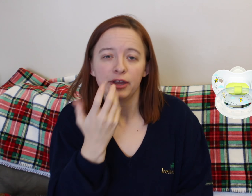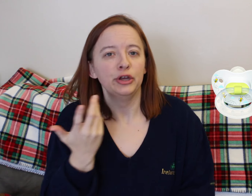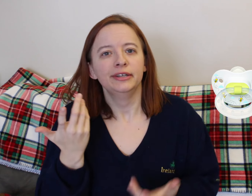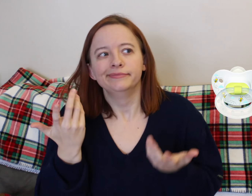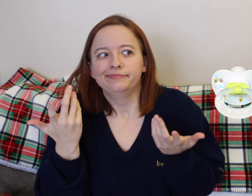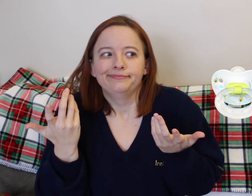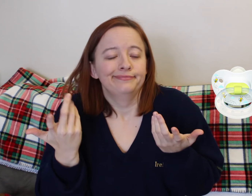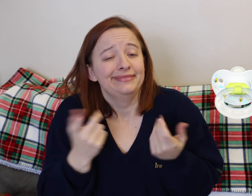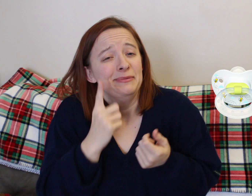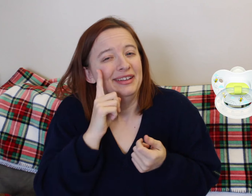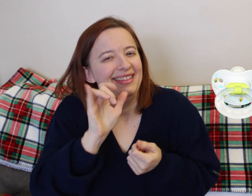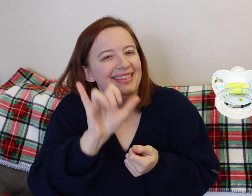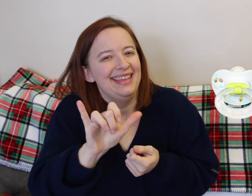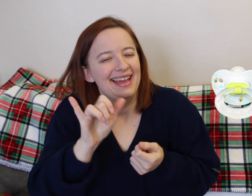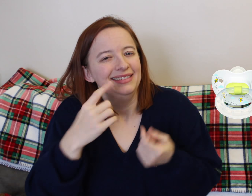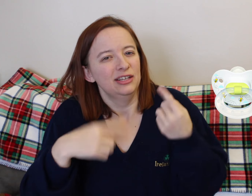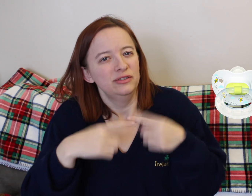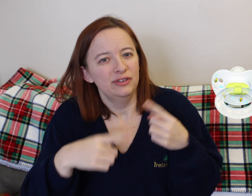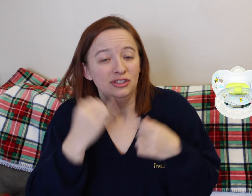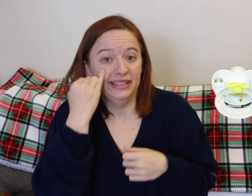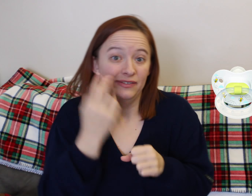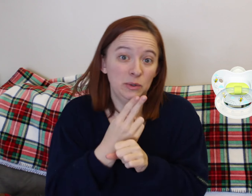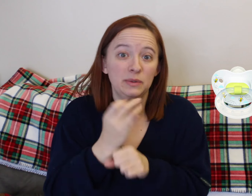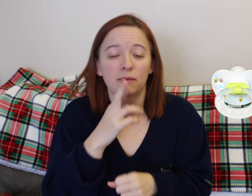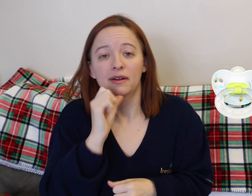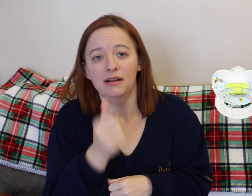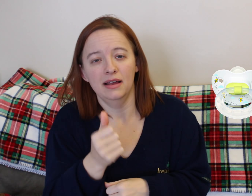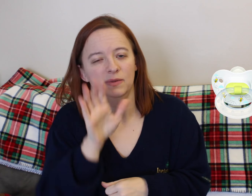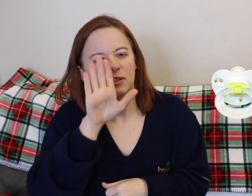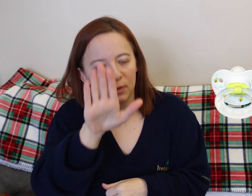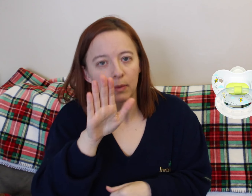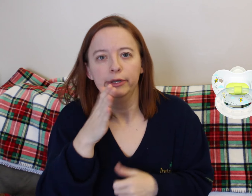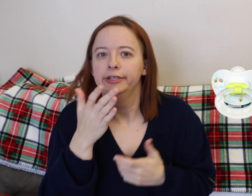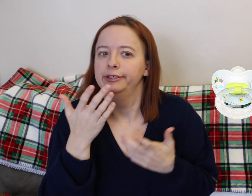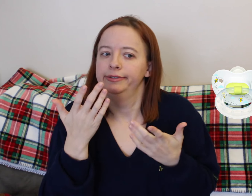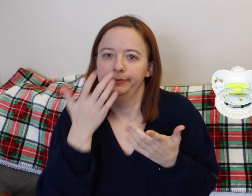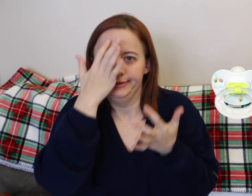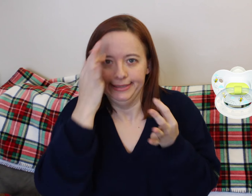The hospital has PLENTY again. You can steal some too and put them in for the way home. So do not bring them.